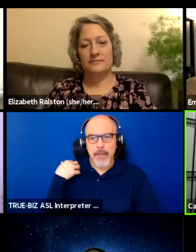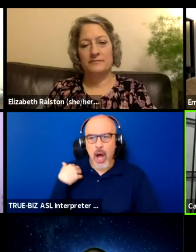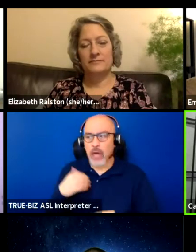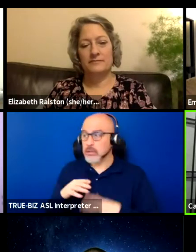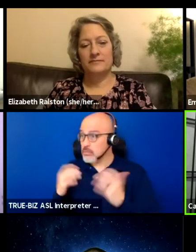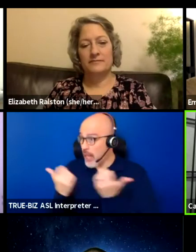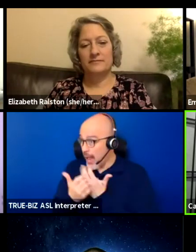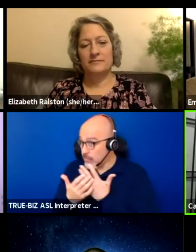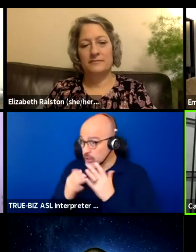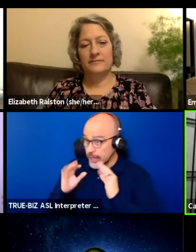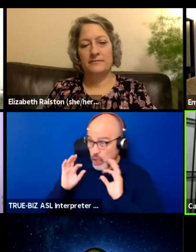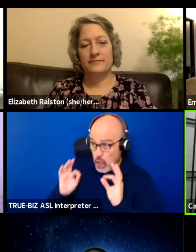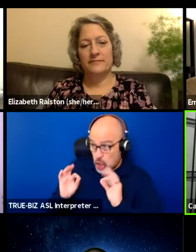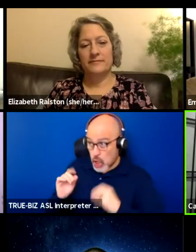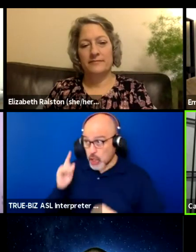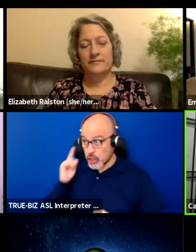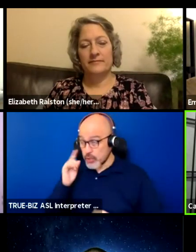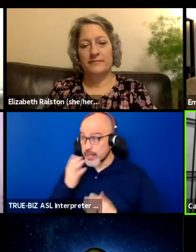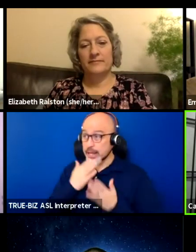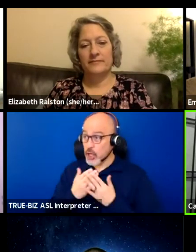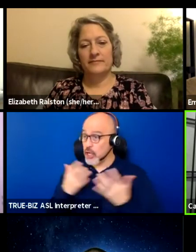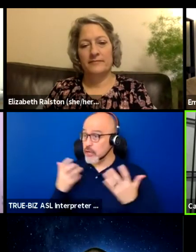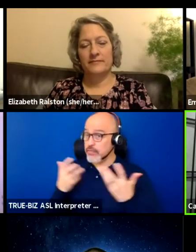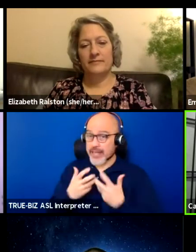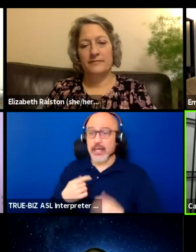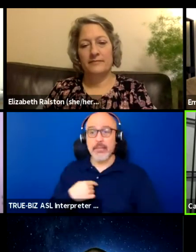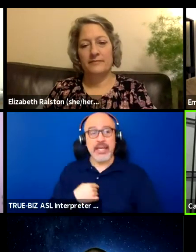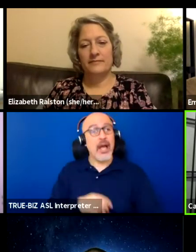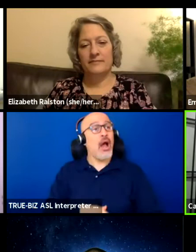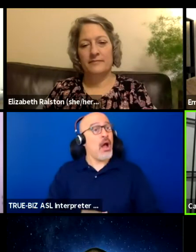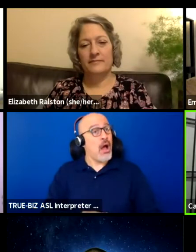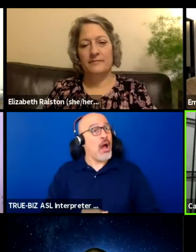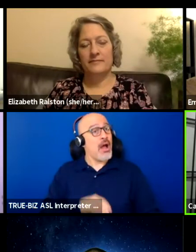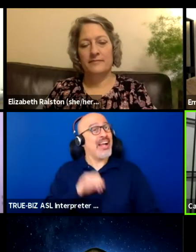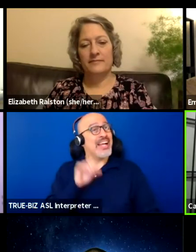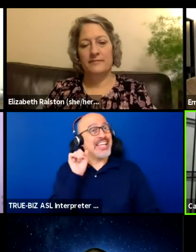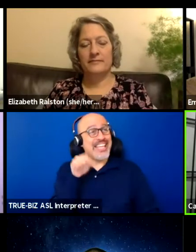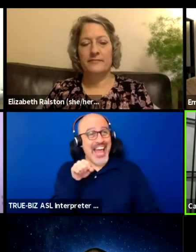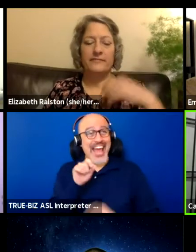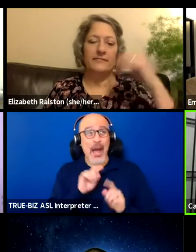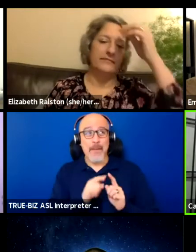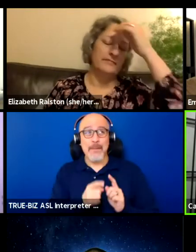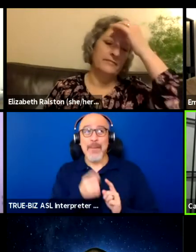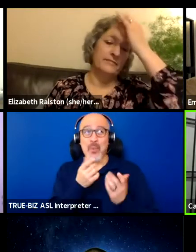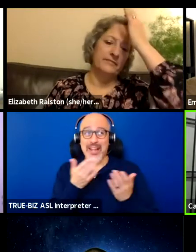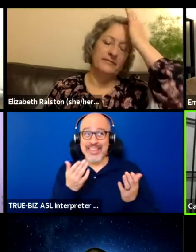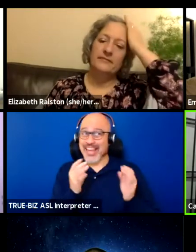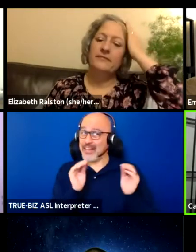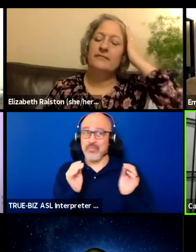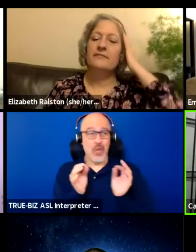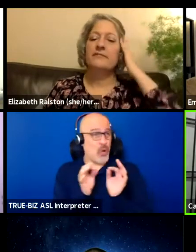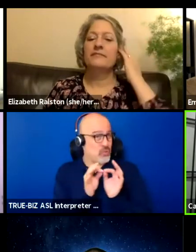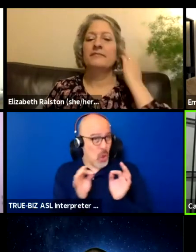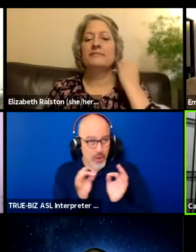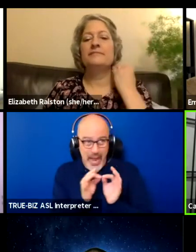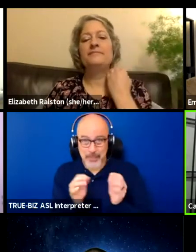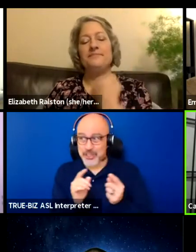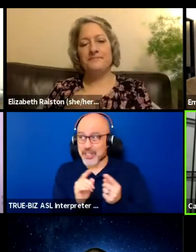if I think that would be a good fit, and I was like, yeah, so one thing, there's no captions and there's no ASL interpreter,